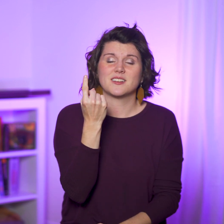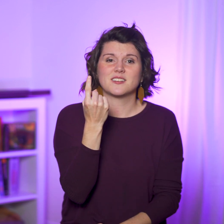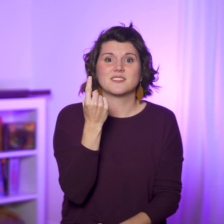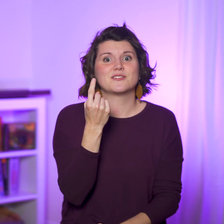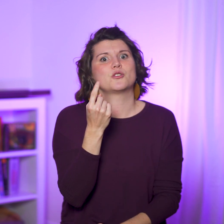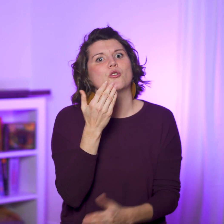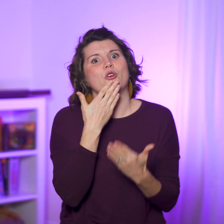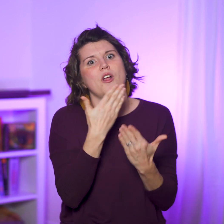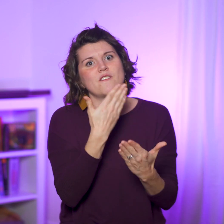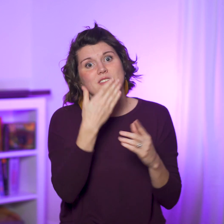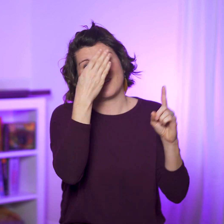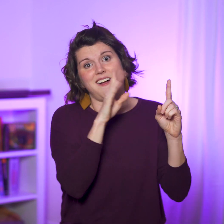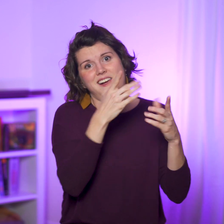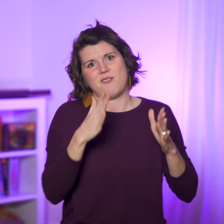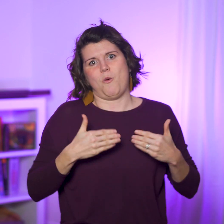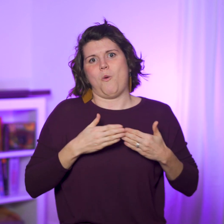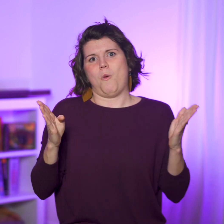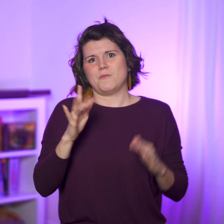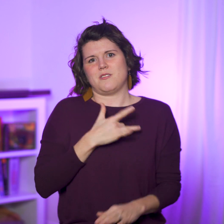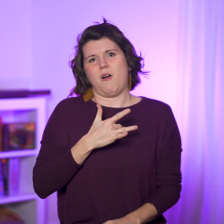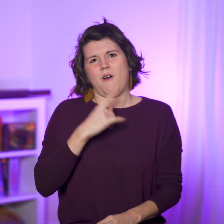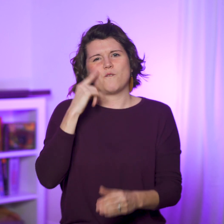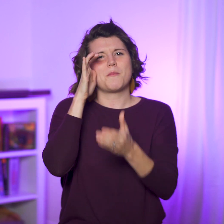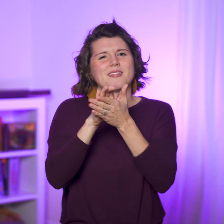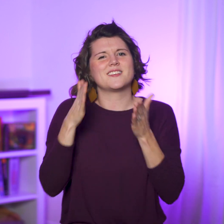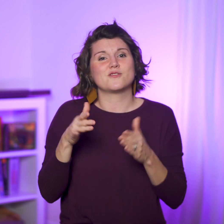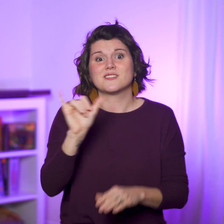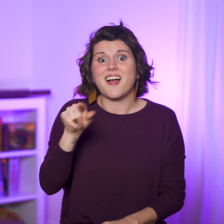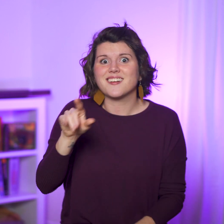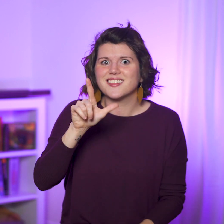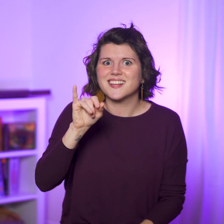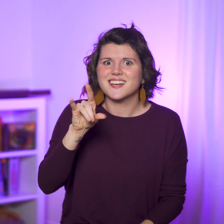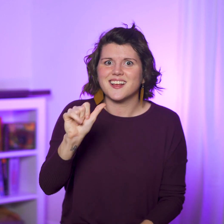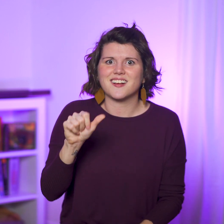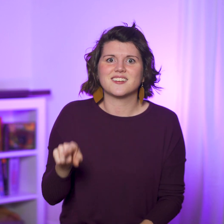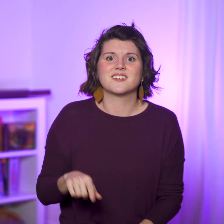Fortunately, God opens hearts to believe, like He did for Lydia.